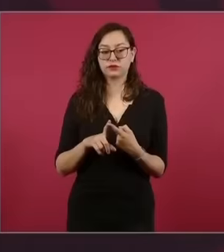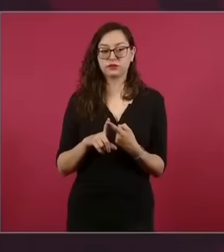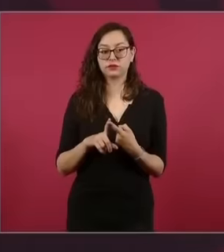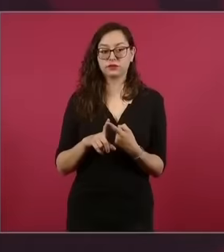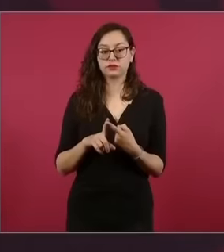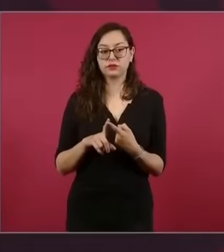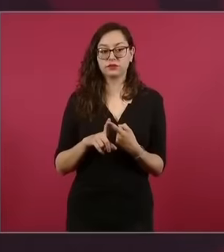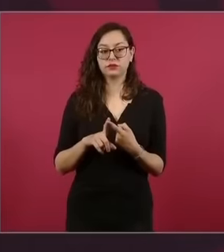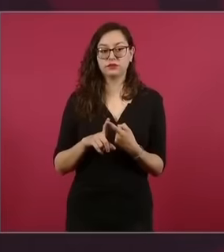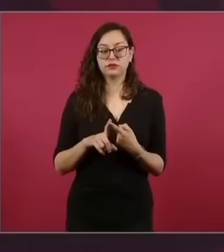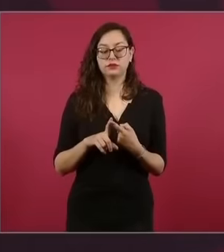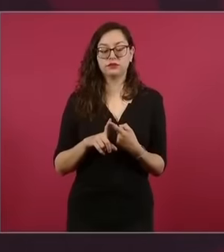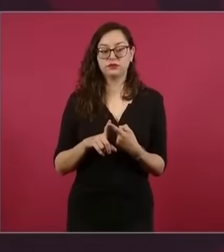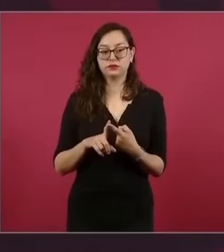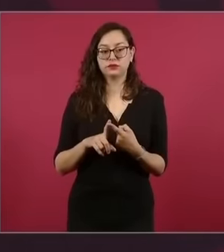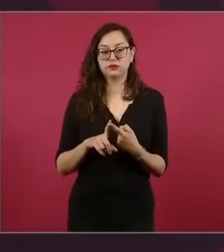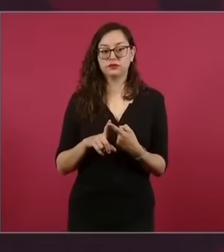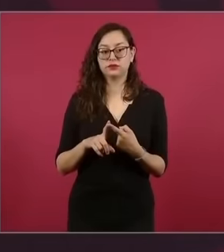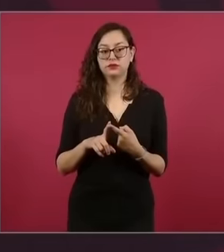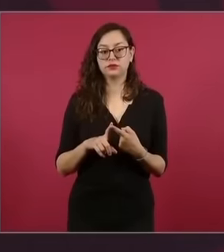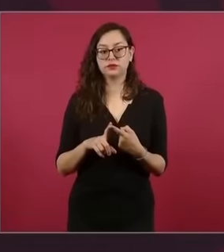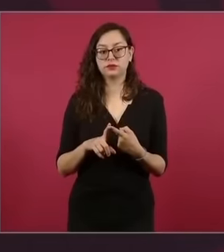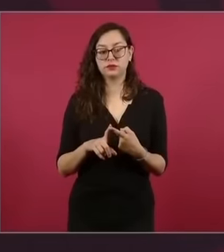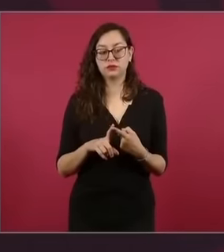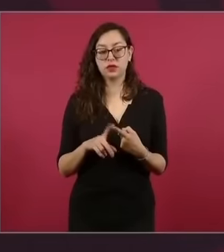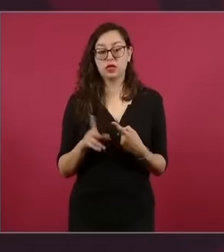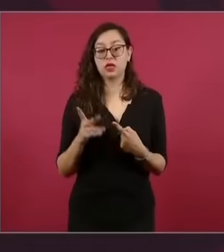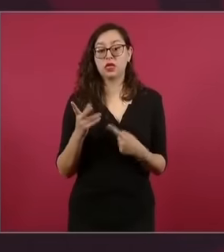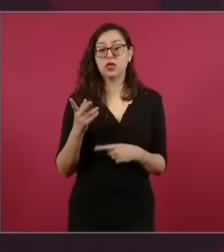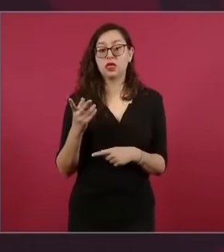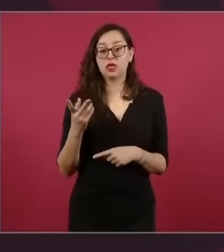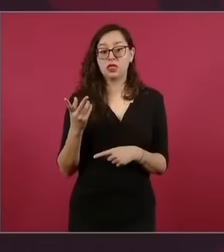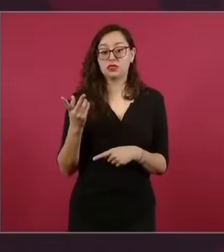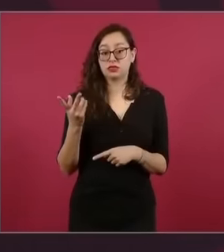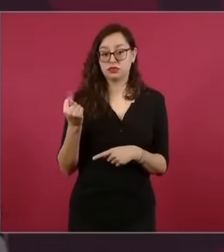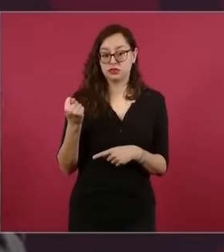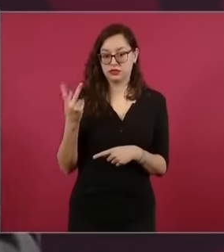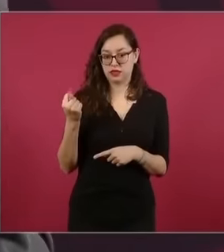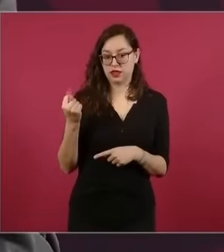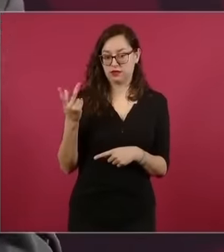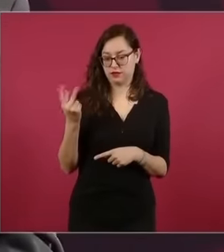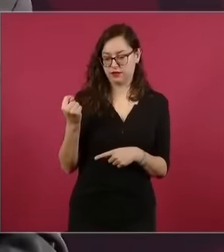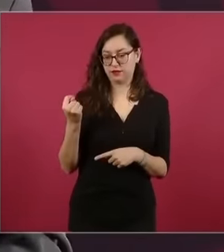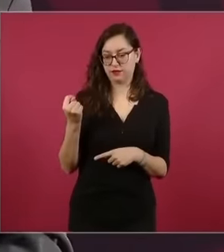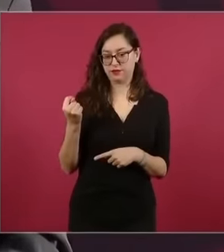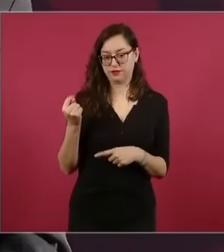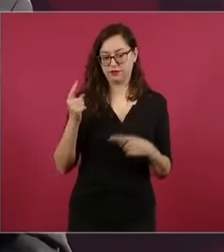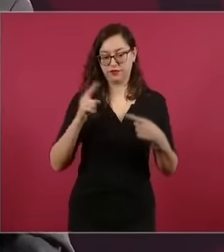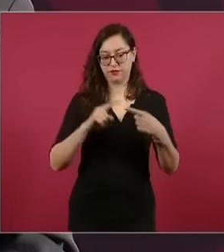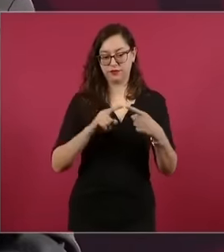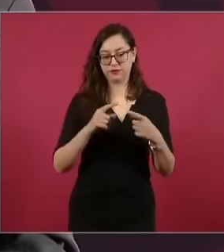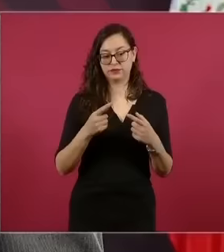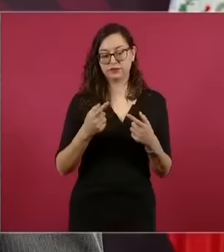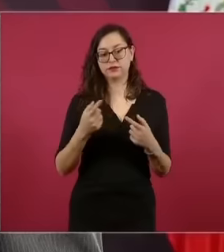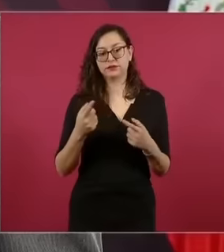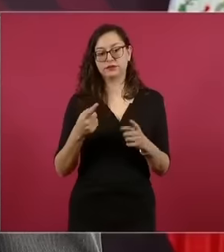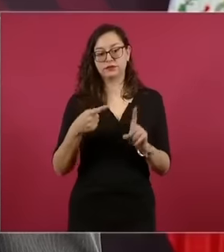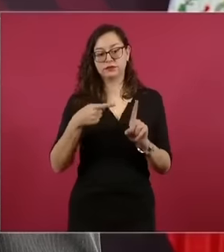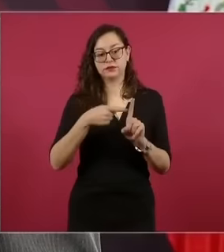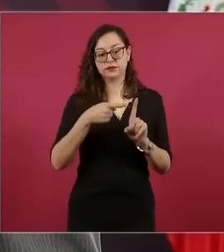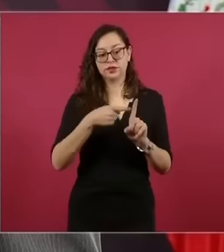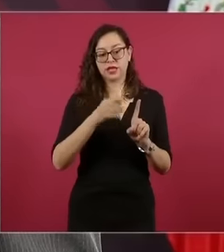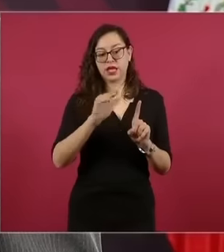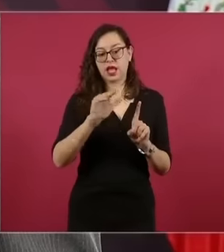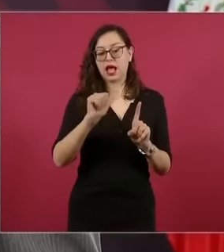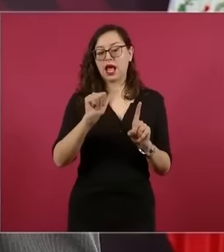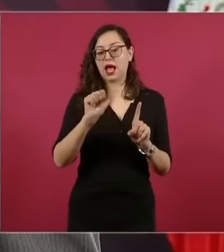in a conversation on television when Castañeda offends the town of Putla